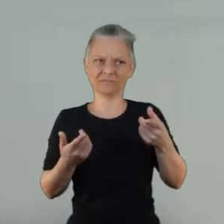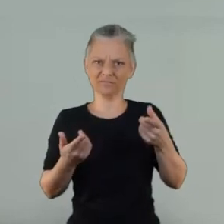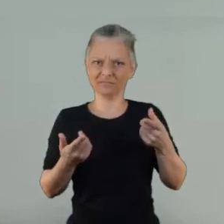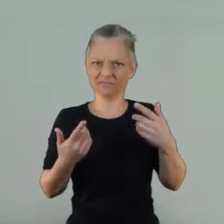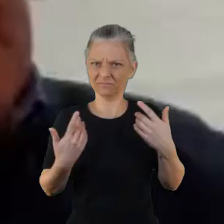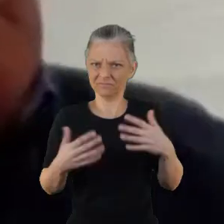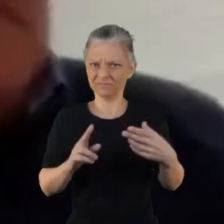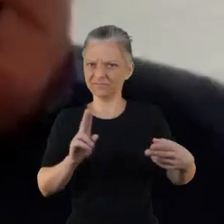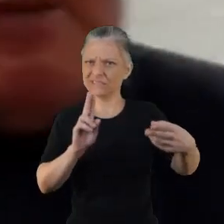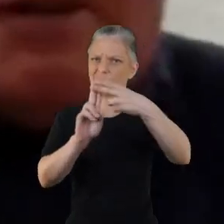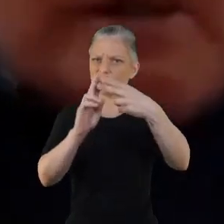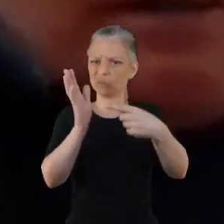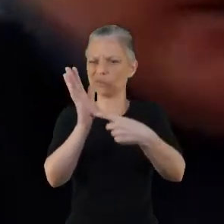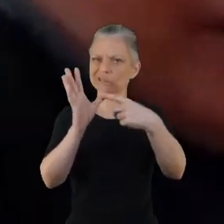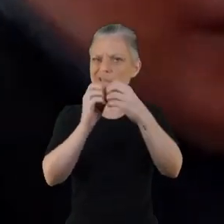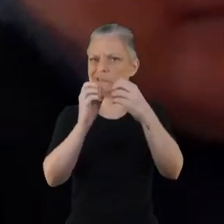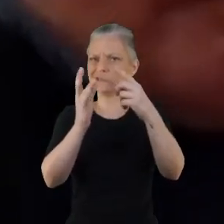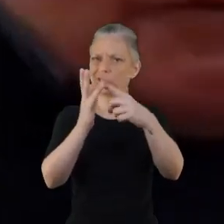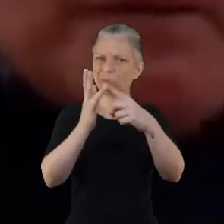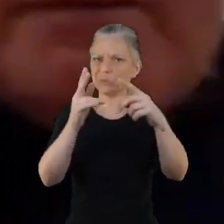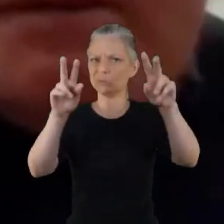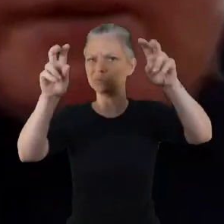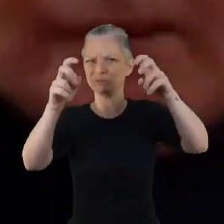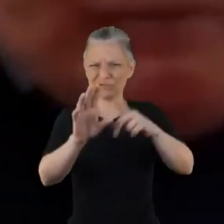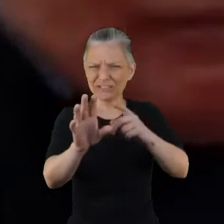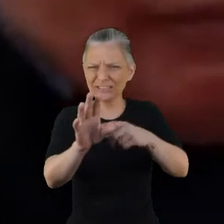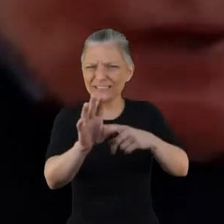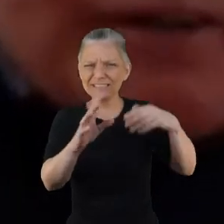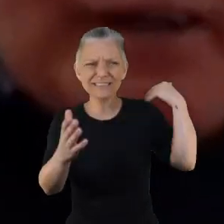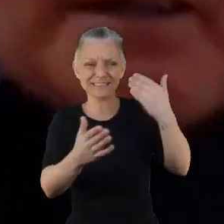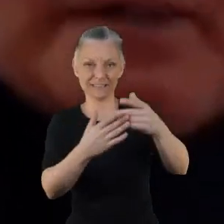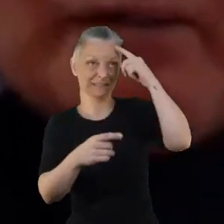The same as that, it's just that it's nice too that people are interested. Because it was a taboo subject for years, wasn’t it, mental health?